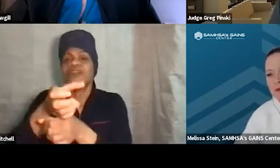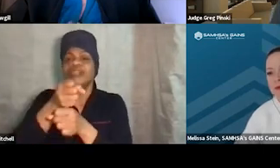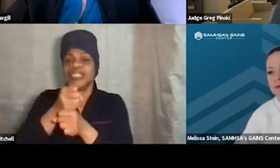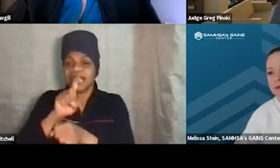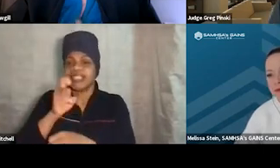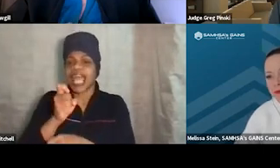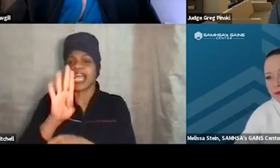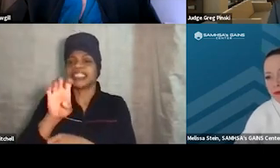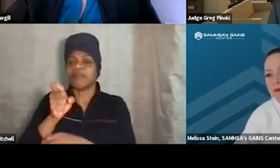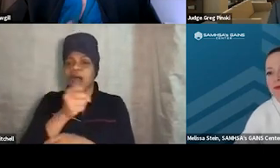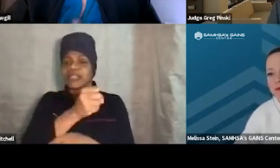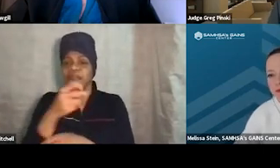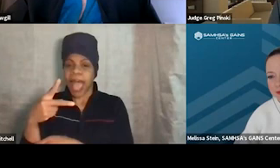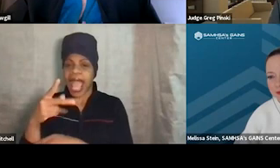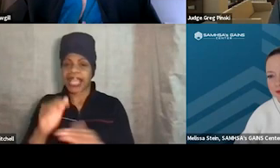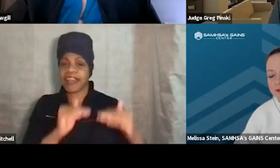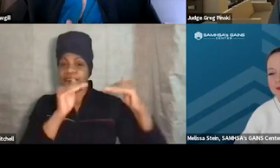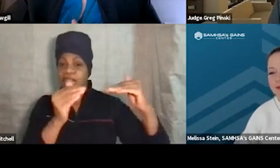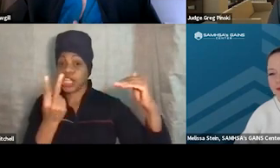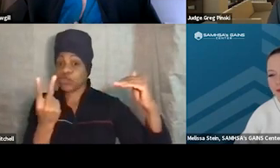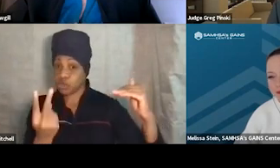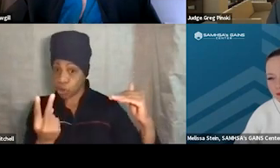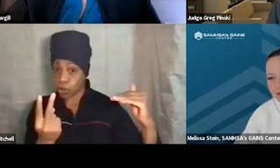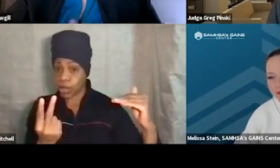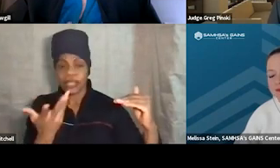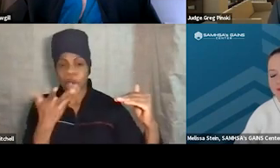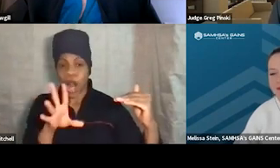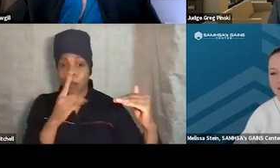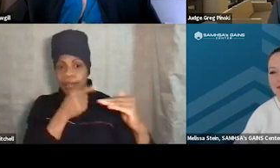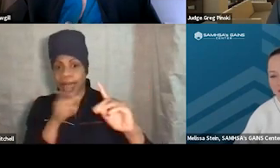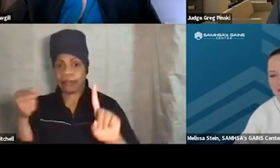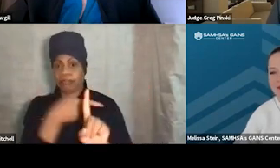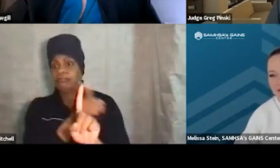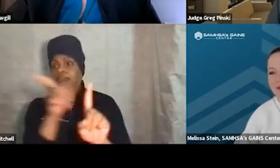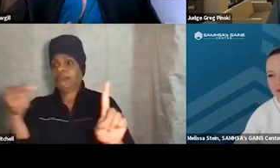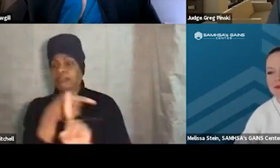I don't wanna be too distracted by the Xbox situation. There's lots of things that we,